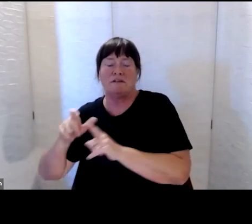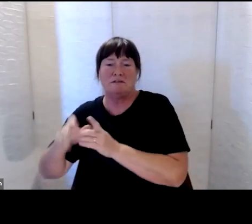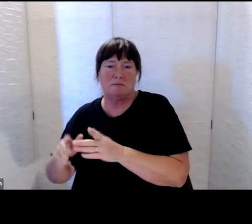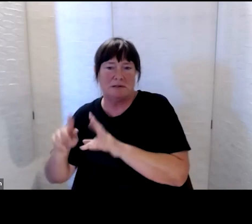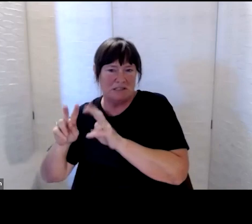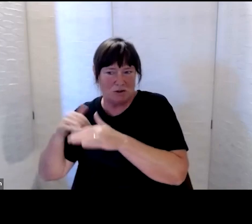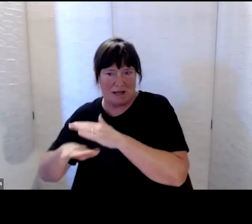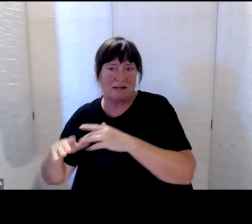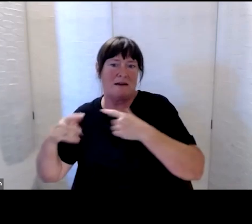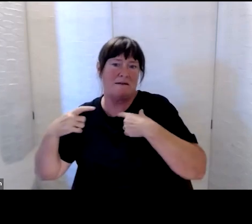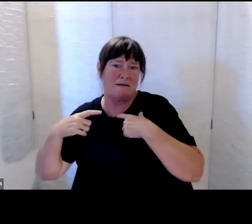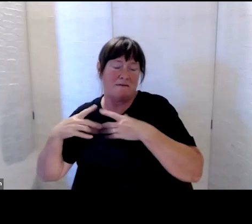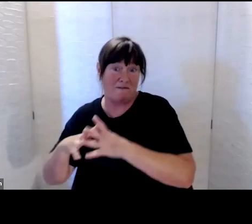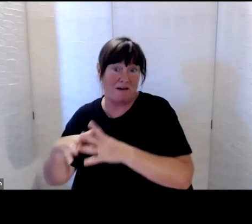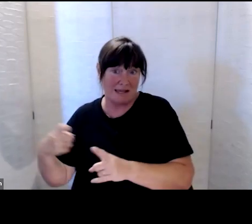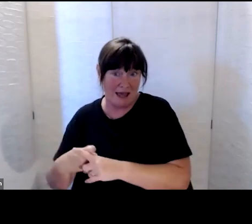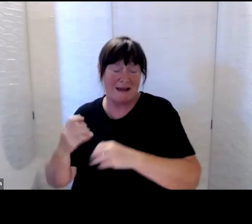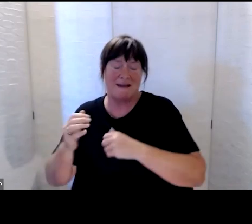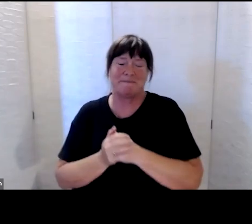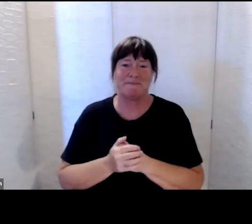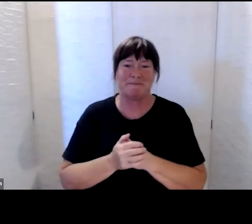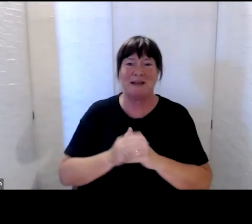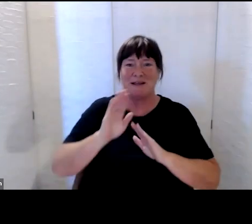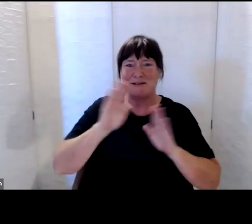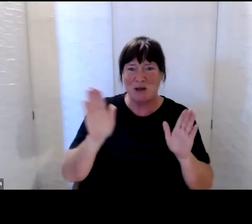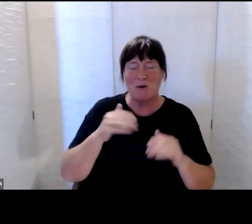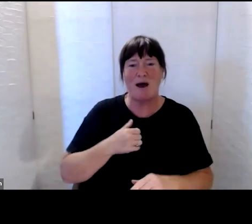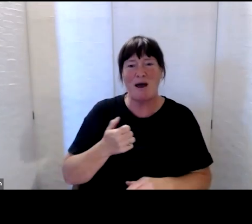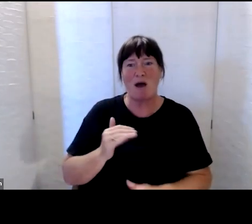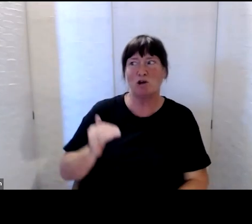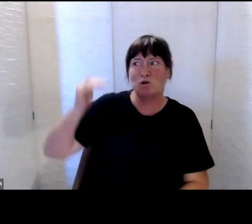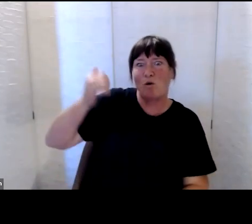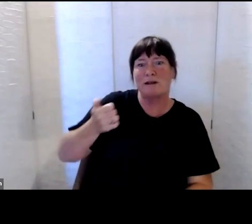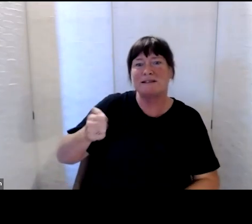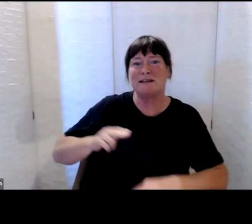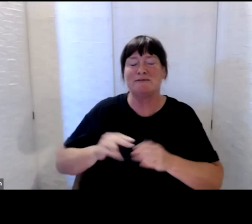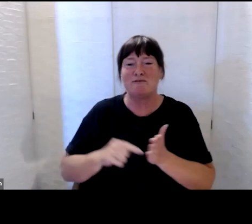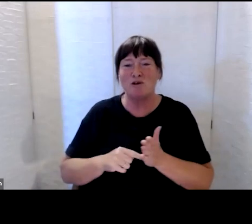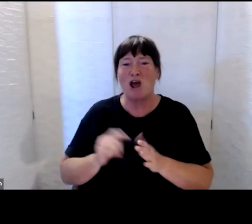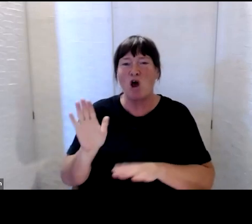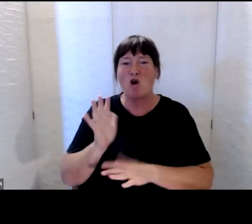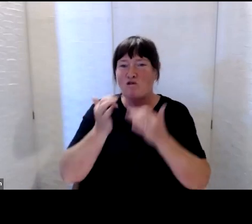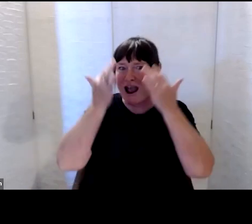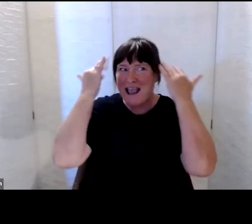So greetings to you all. I am six foot tall. I have much more gray hair than Paula